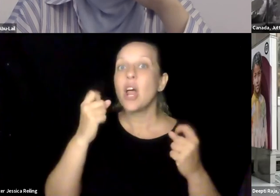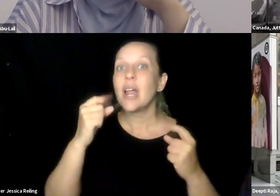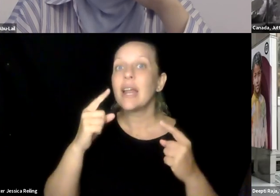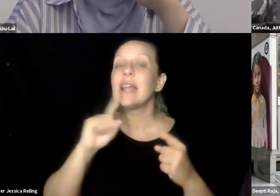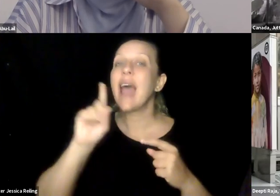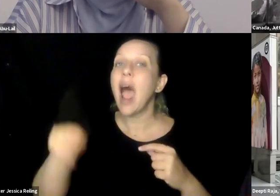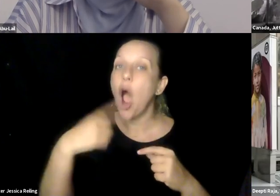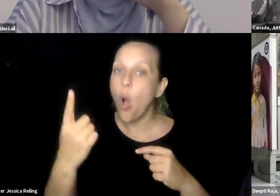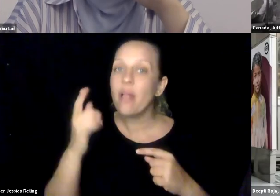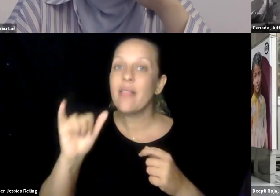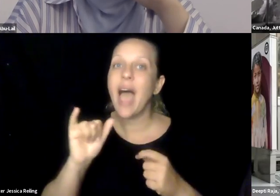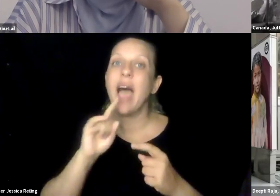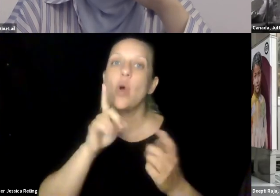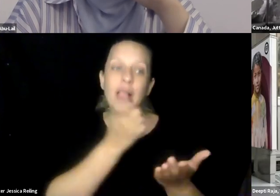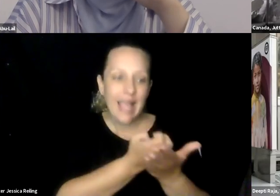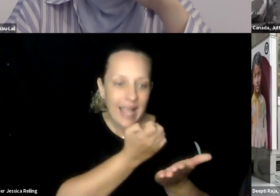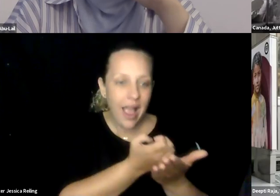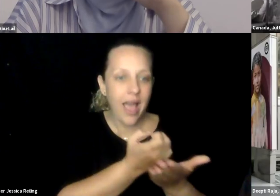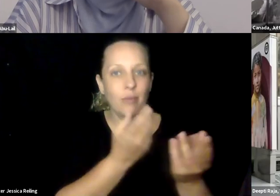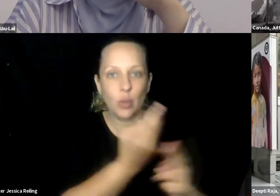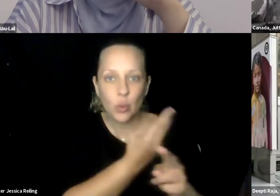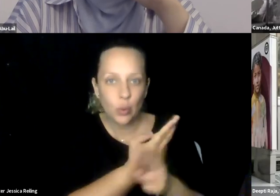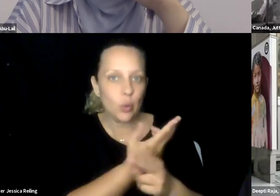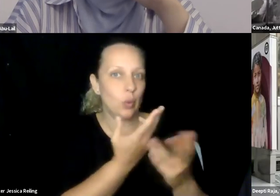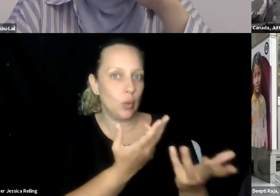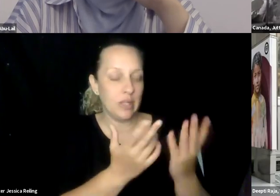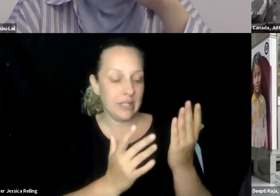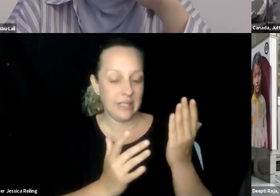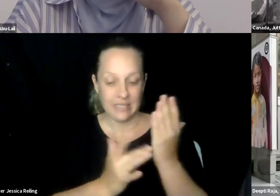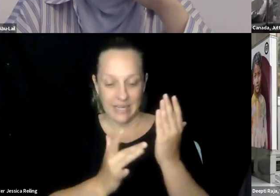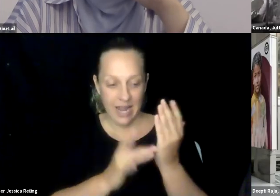technology based on the type of disability, but they fail to pay equal